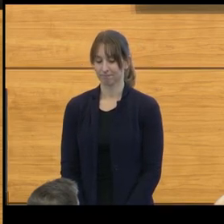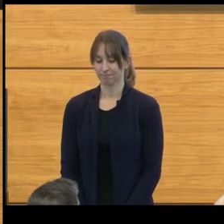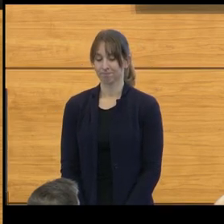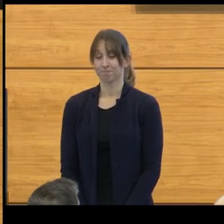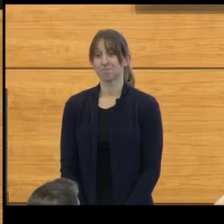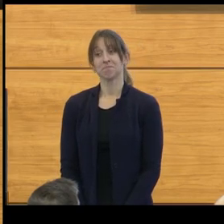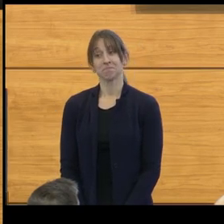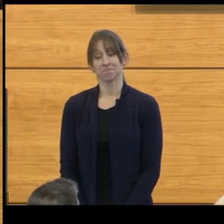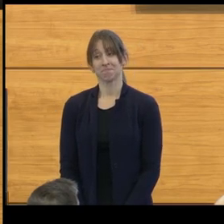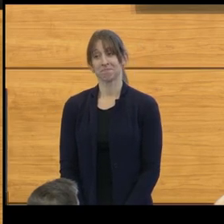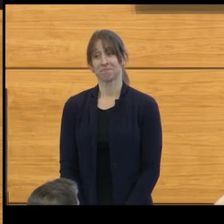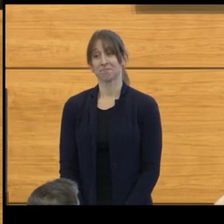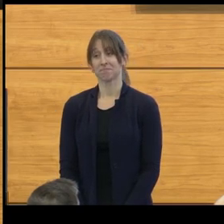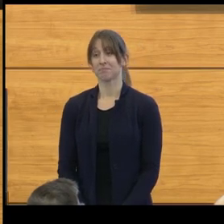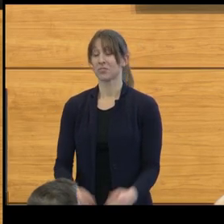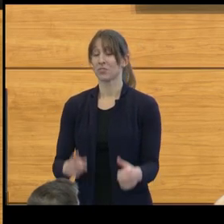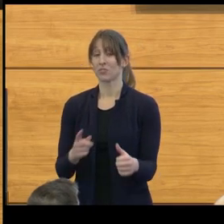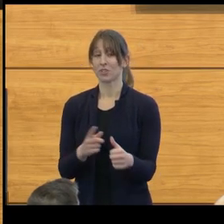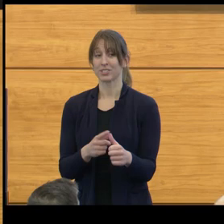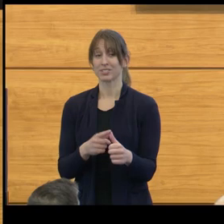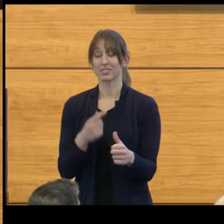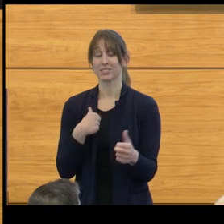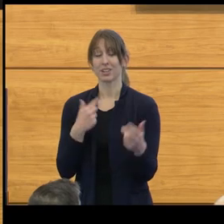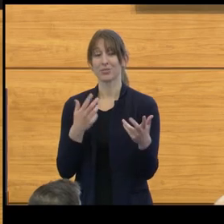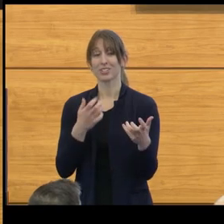Well, I'd like to say, first and foremost, thank you President Ono,